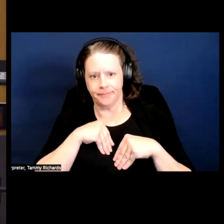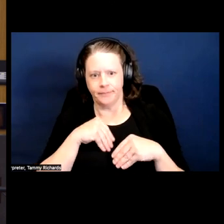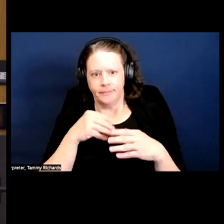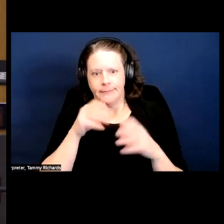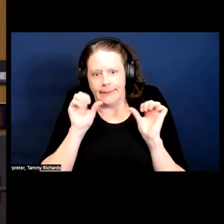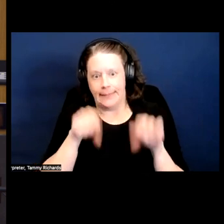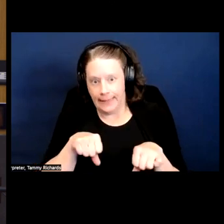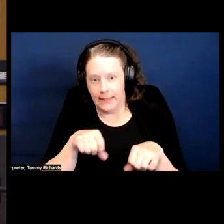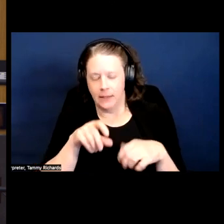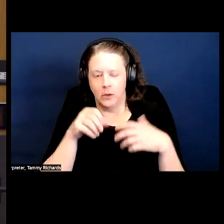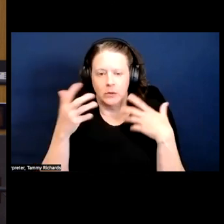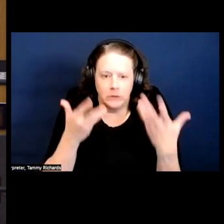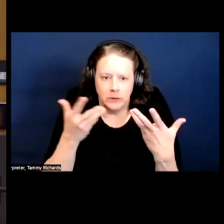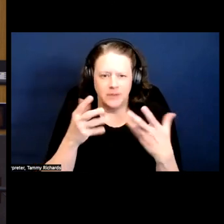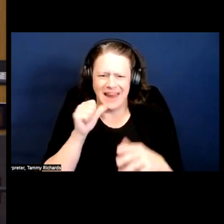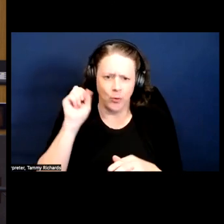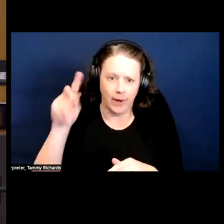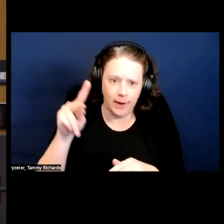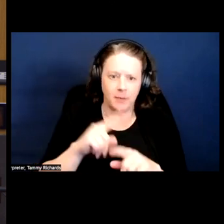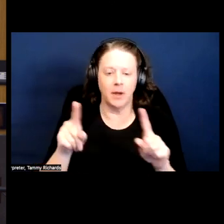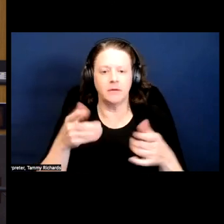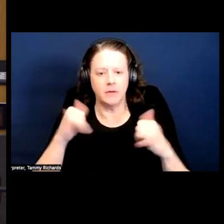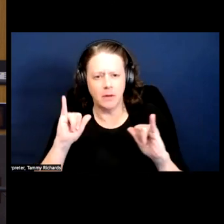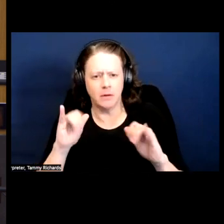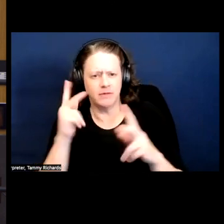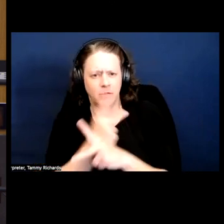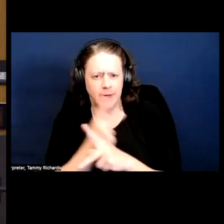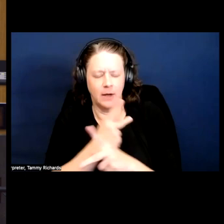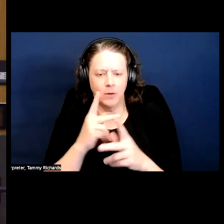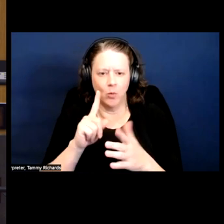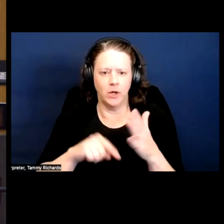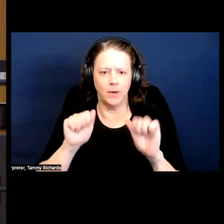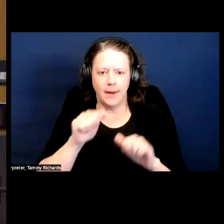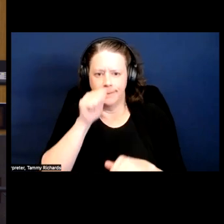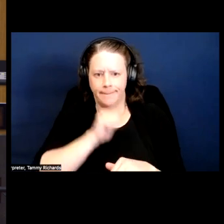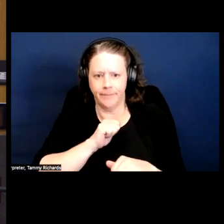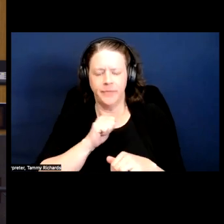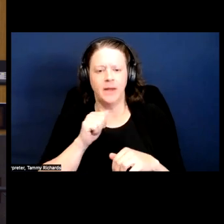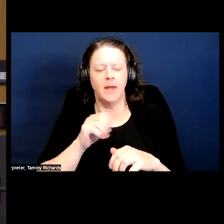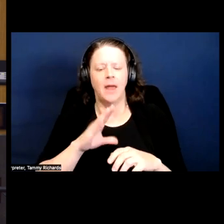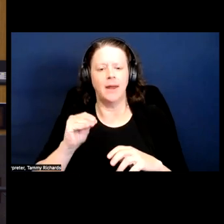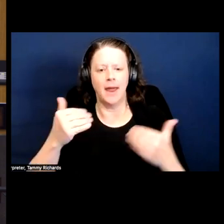And I think, for me, it's having folks around me that can remind me that this is something